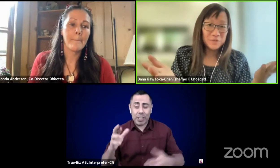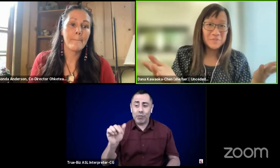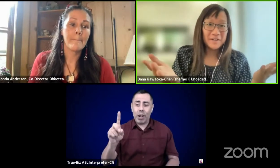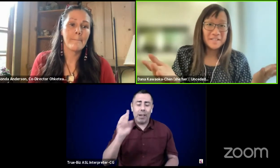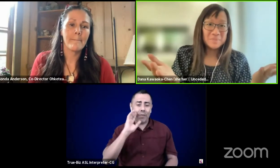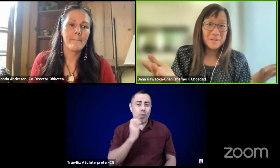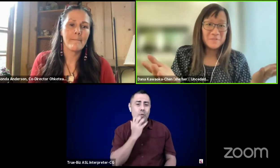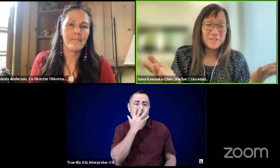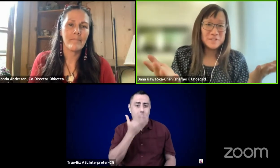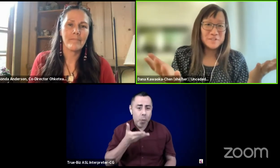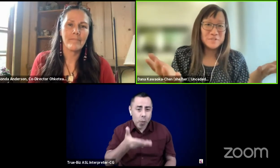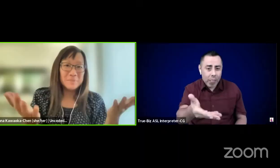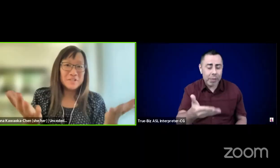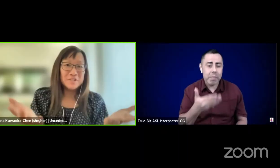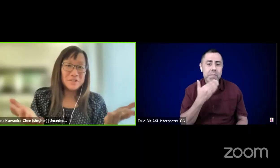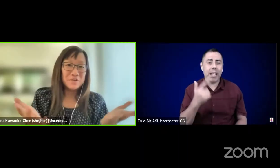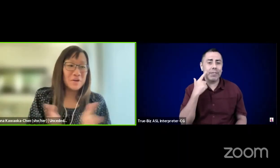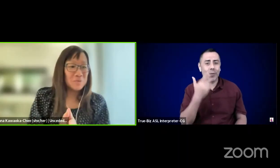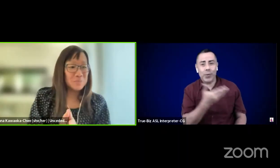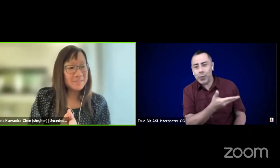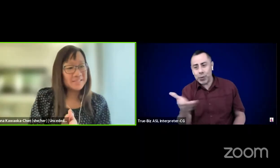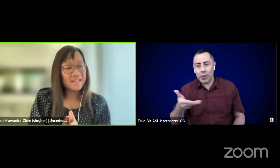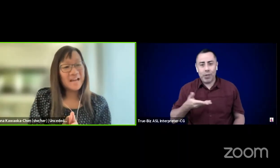and to come in, to come up, and to come through.